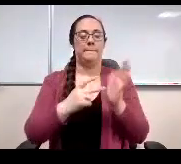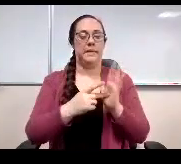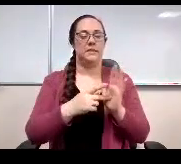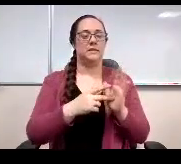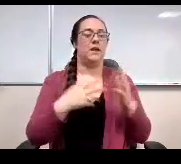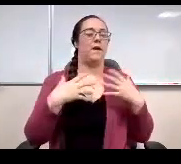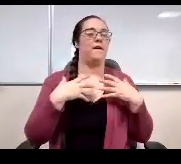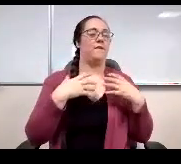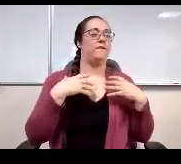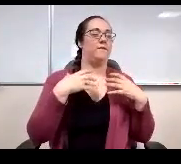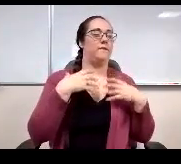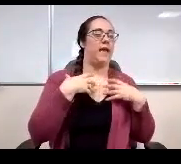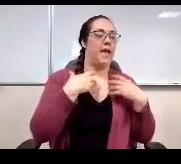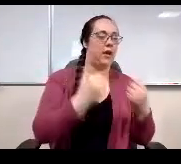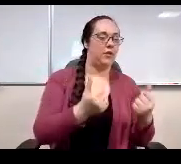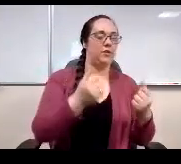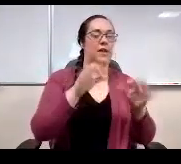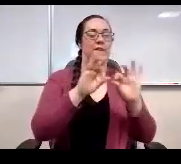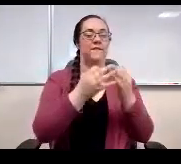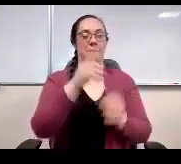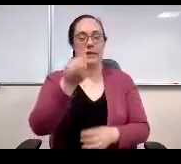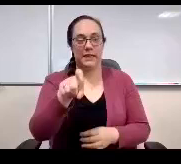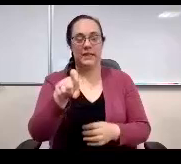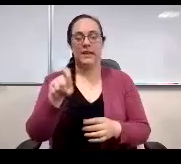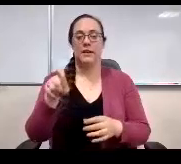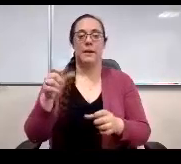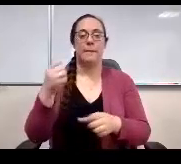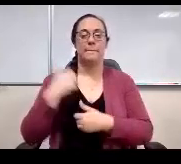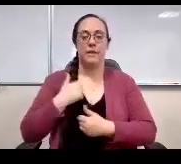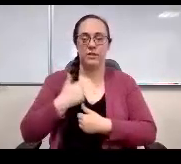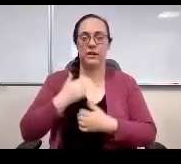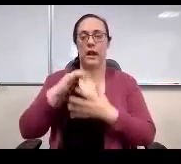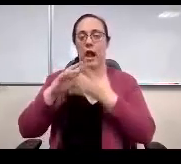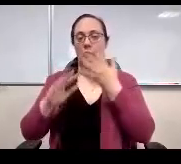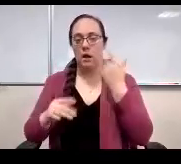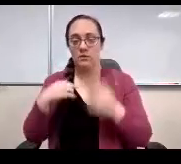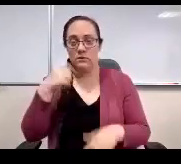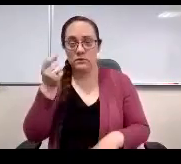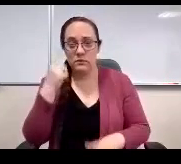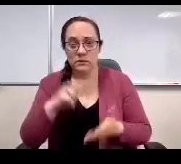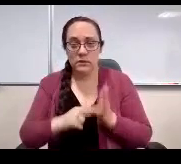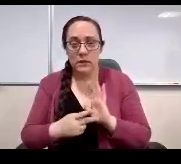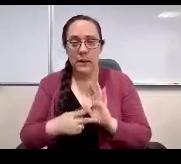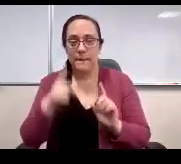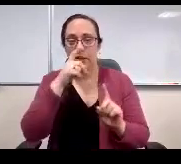Job or military service to see what I'm saying, because yeah, you know if the child is sick.